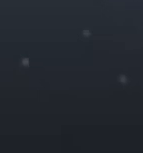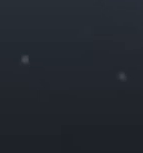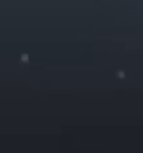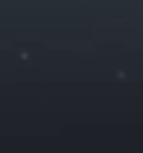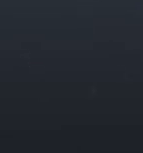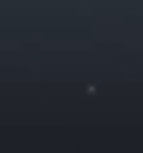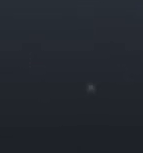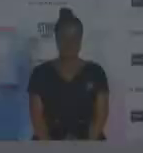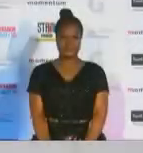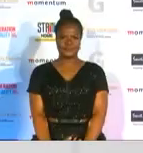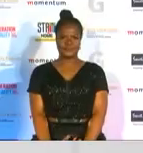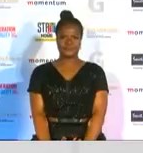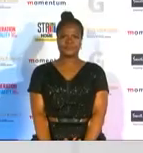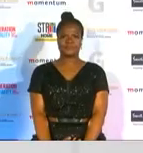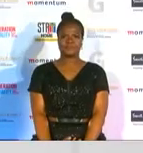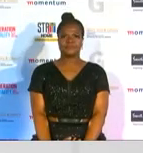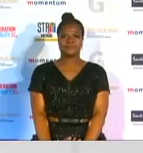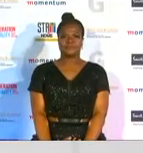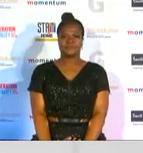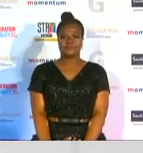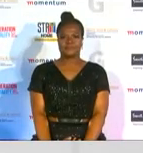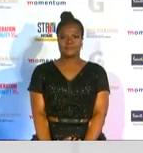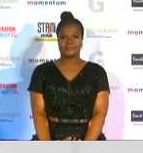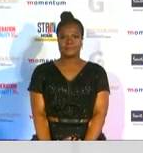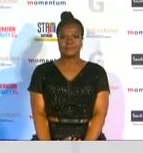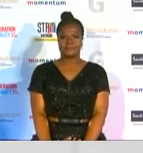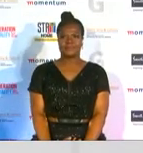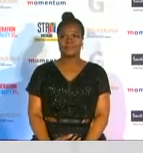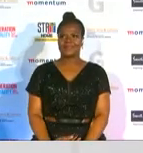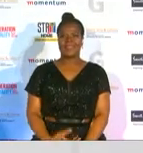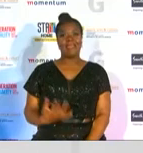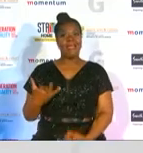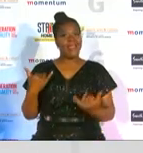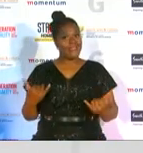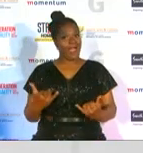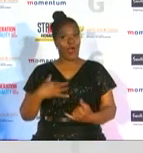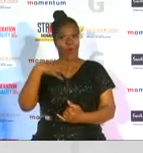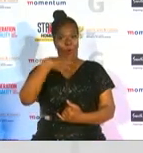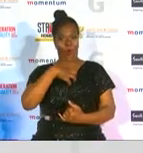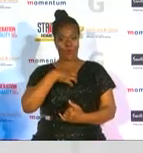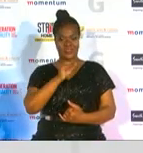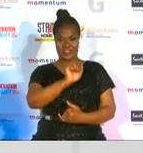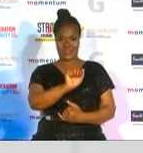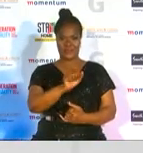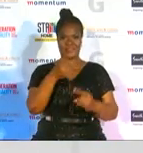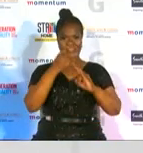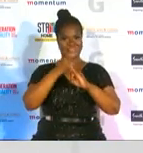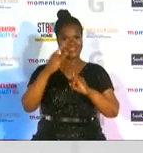potential and now talking about owning your success we are speaking about the person that just walked away